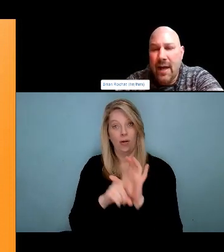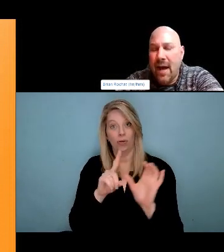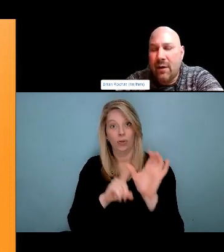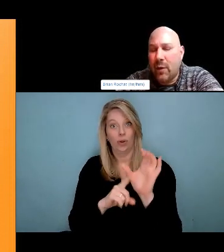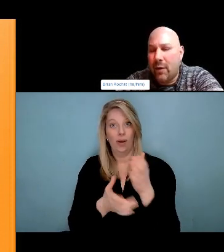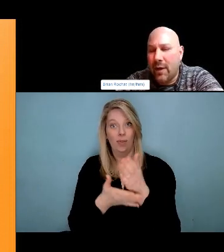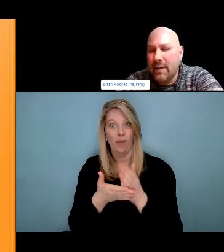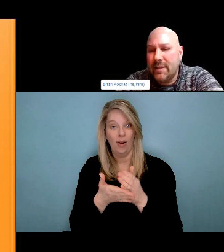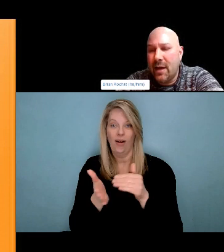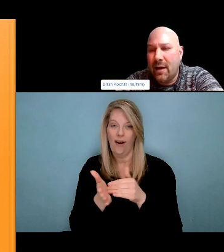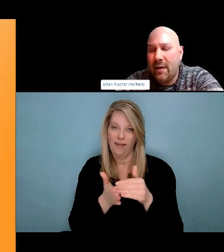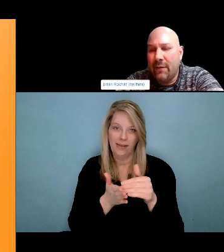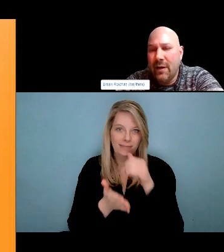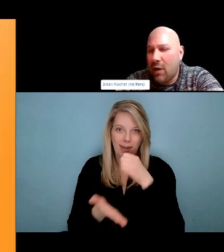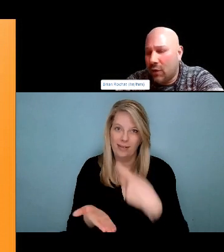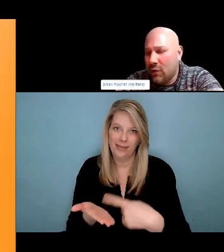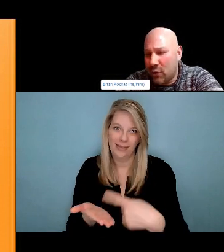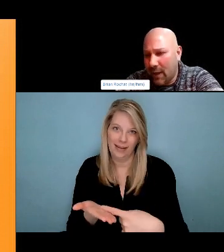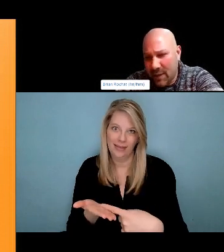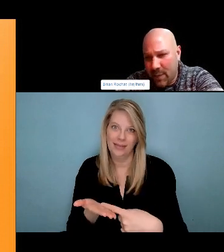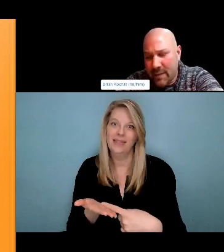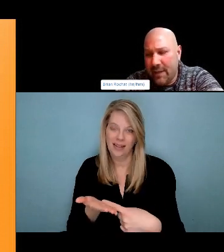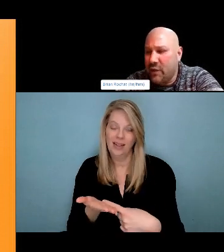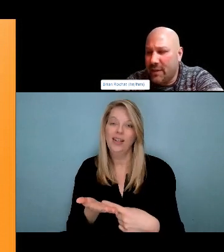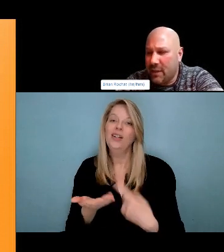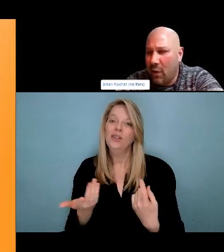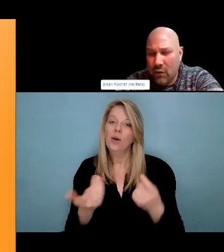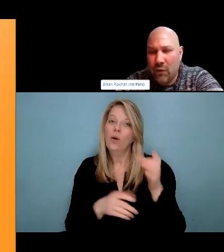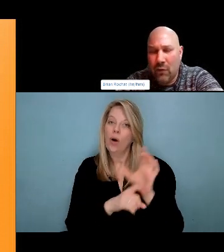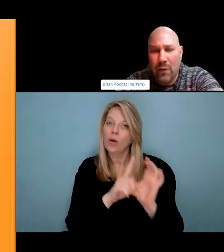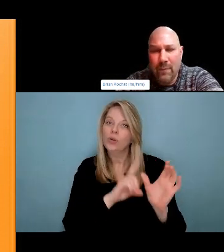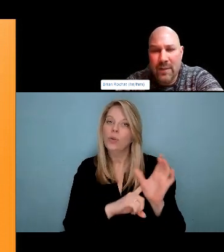up its game when colonization started to become policy here on these lands.